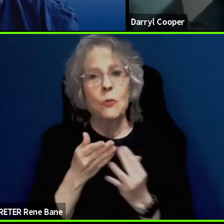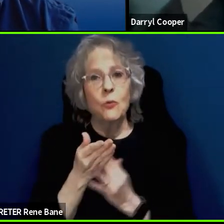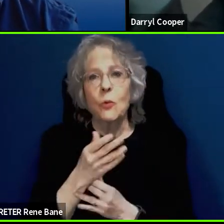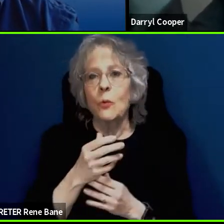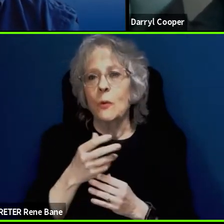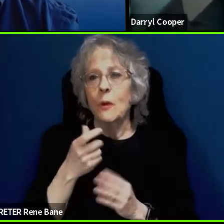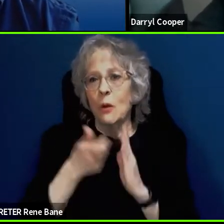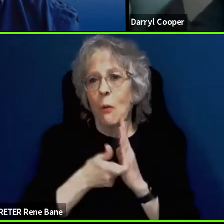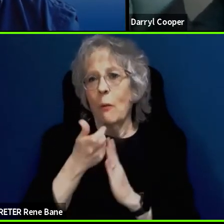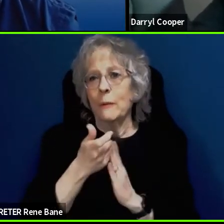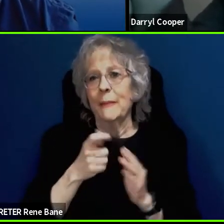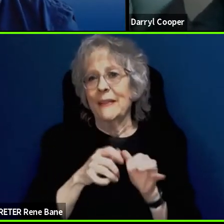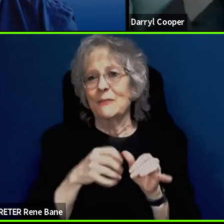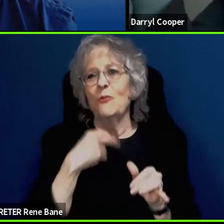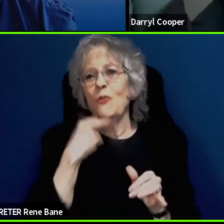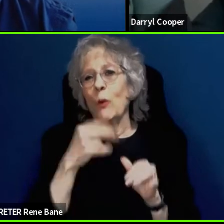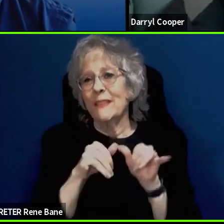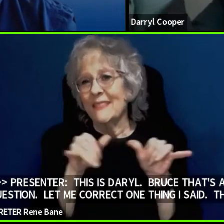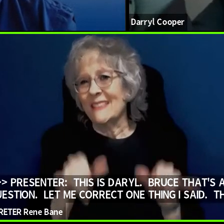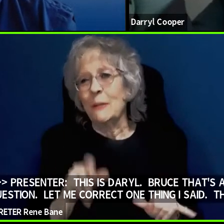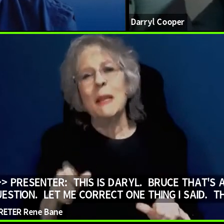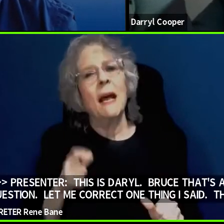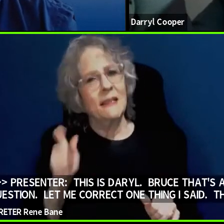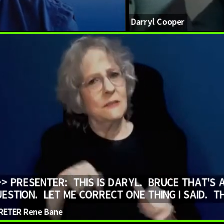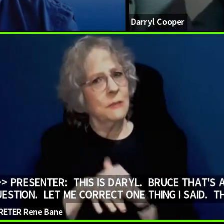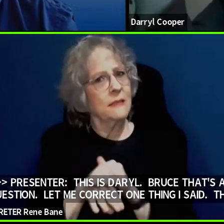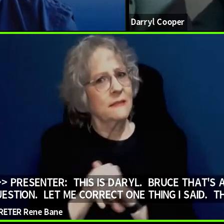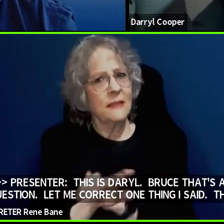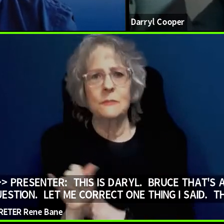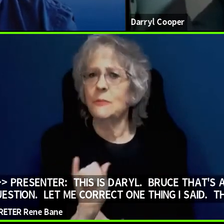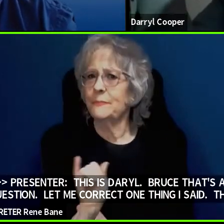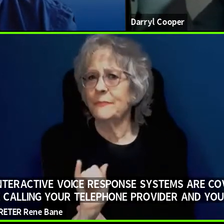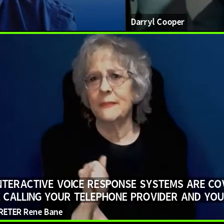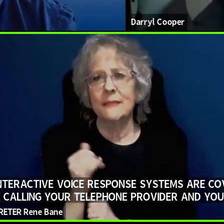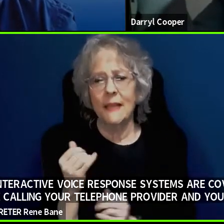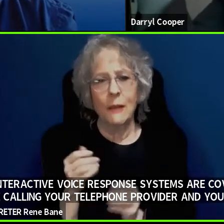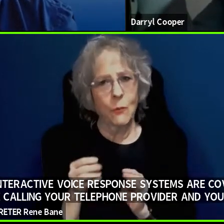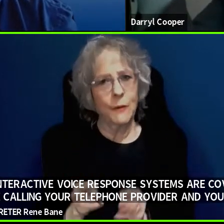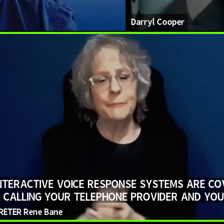But yeah, people have been asking us this about that. What if you have a really smart AI,